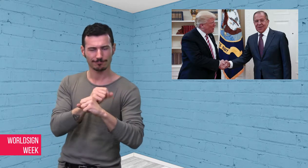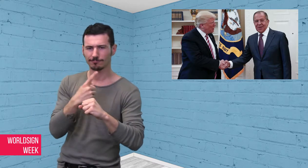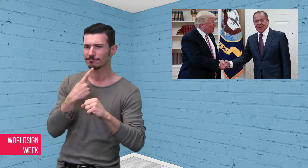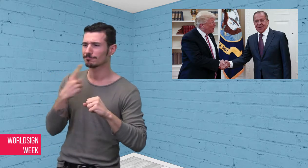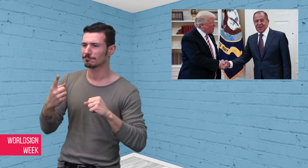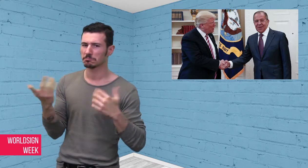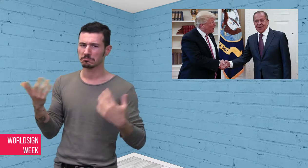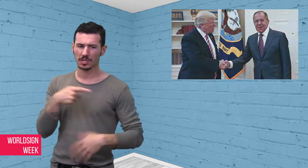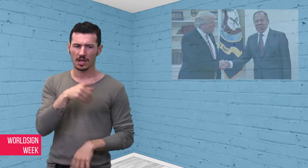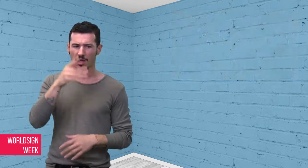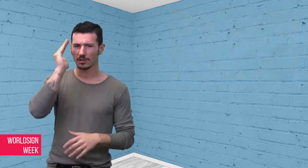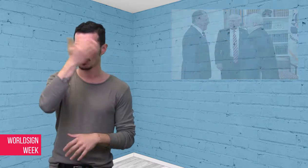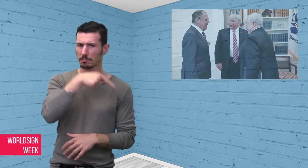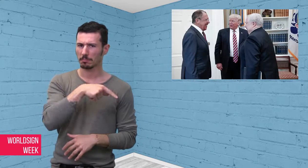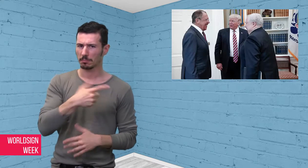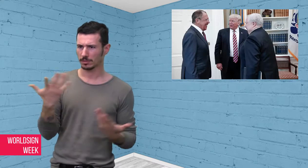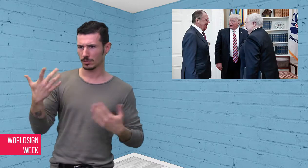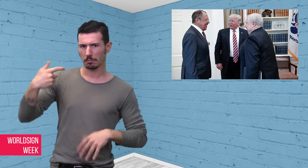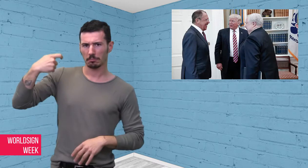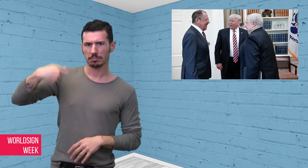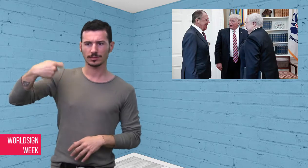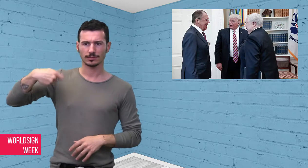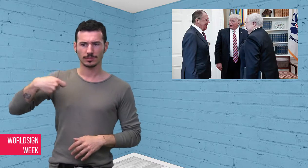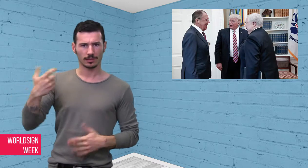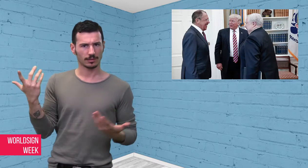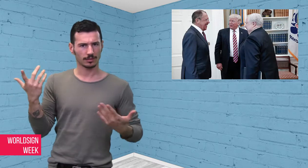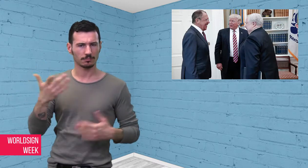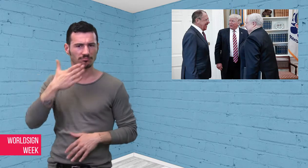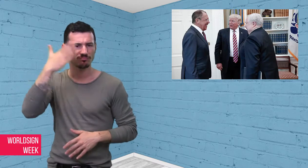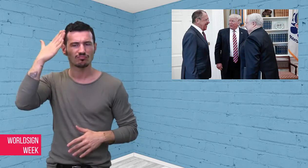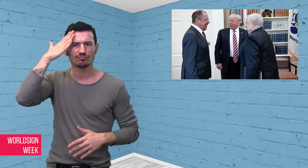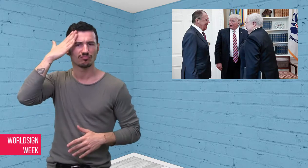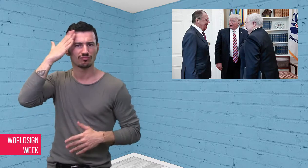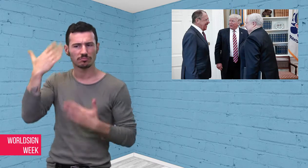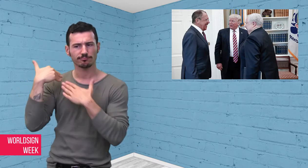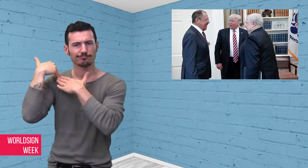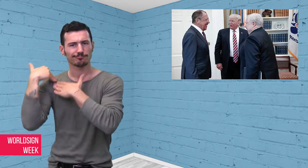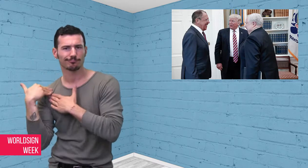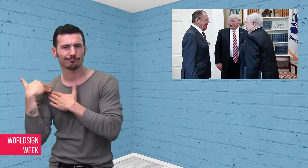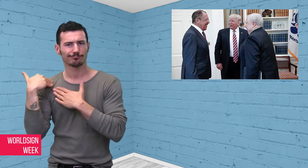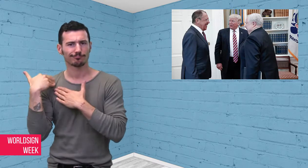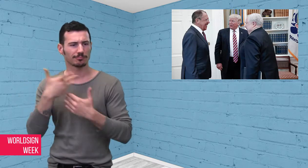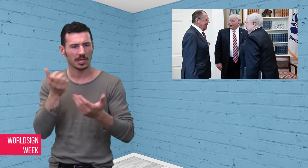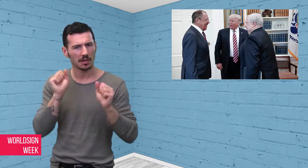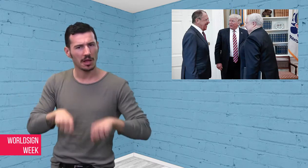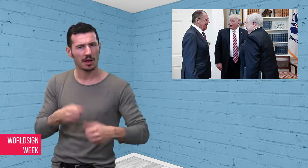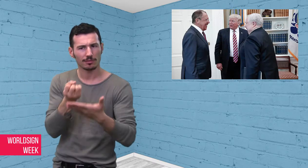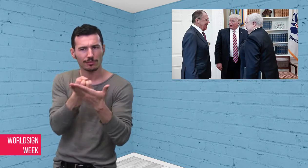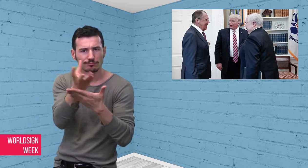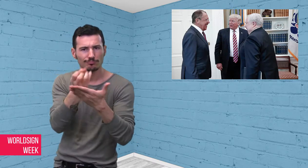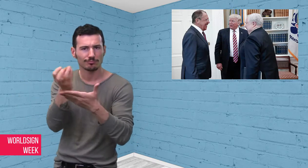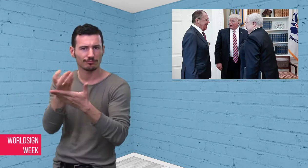declassify material. Concerns are